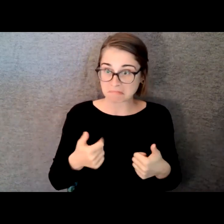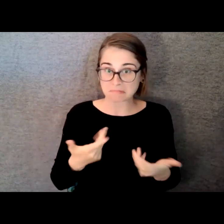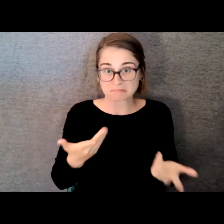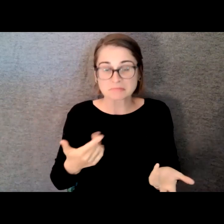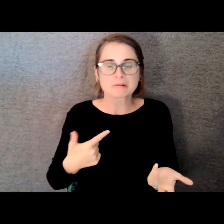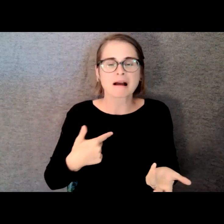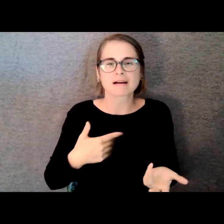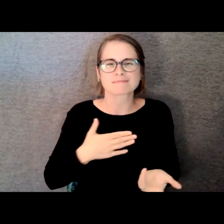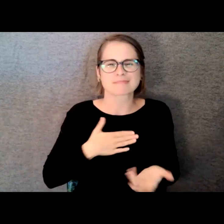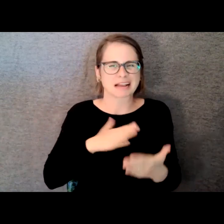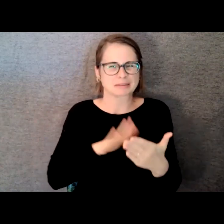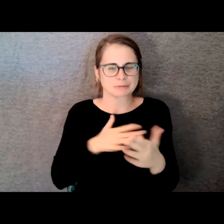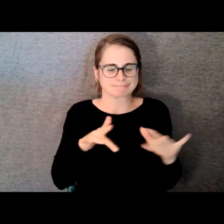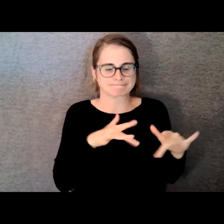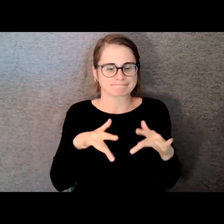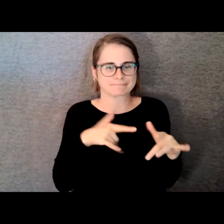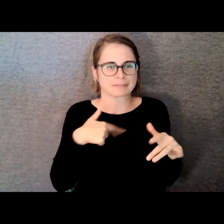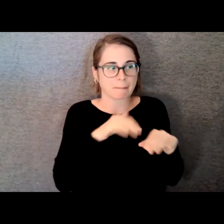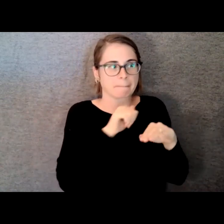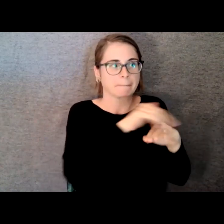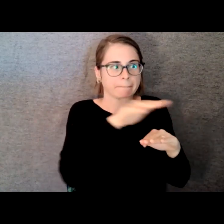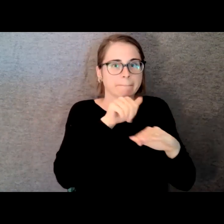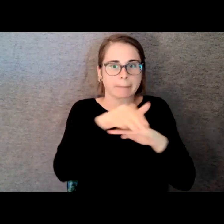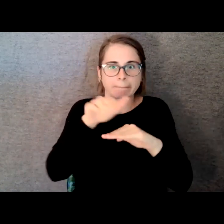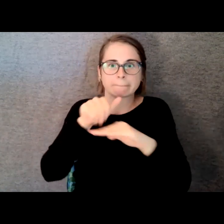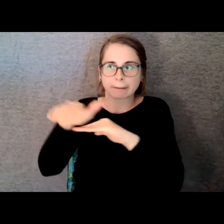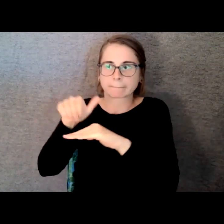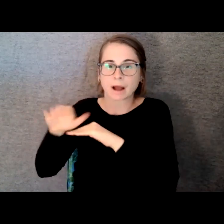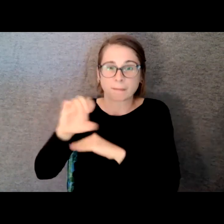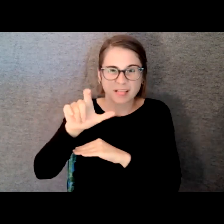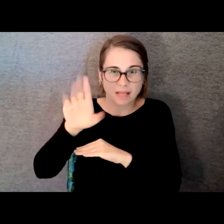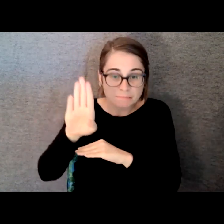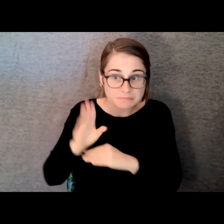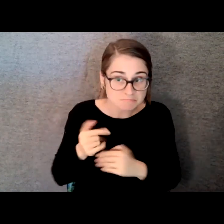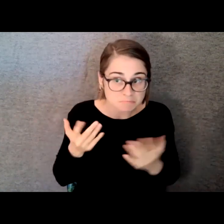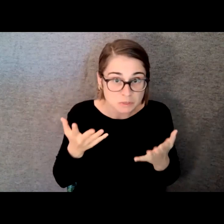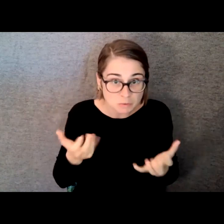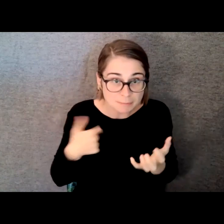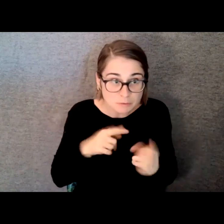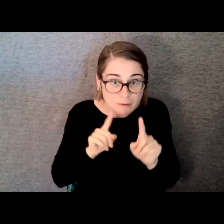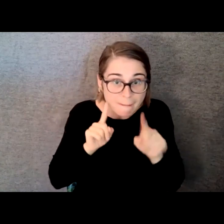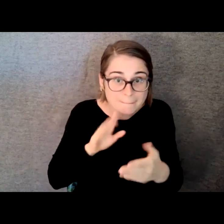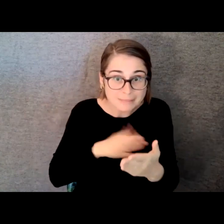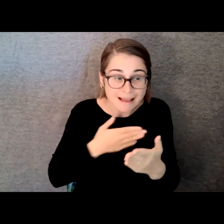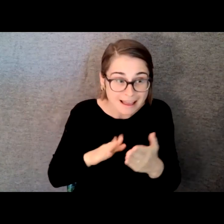getting calls back. You know, looking to book a gig. Which I was half hoping wouldn't happen